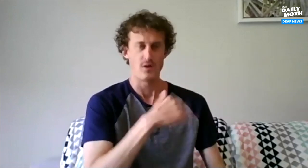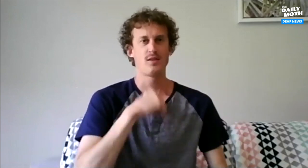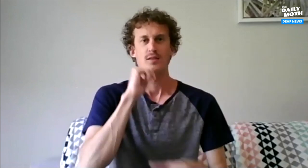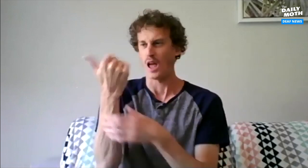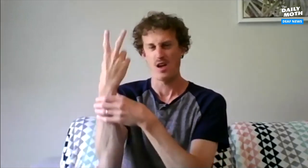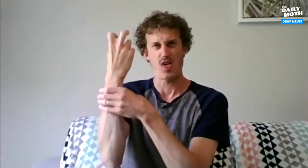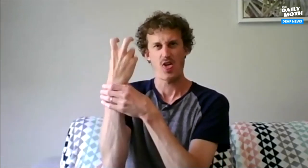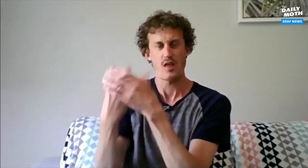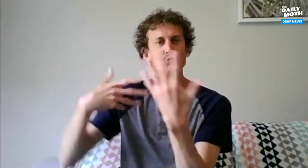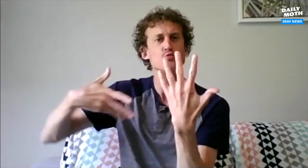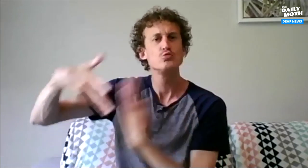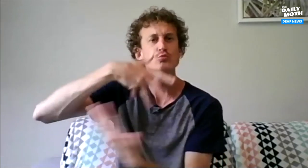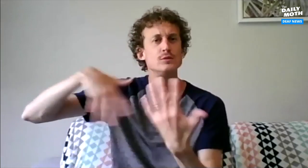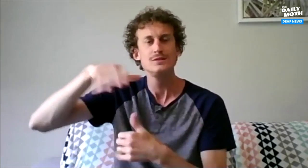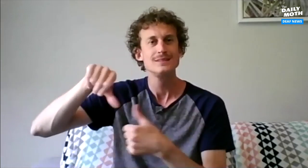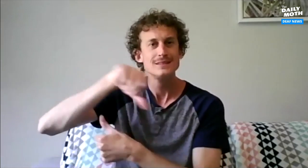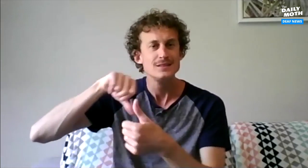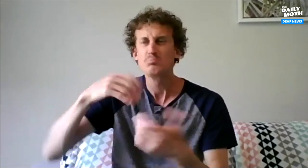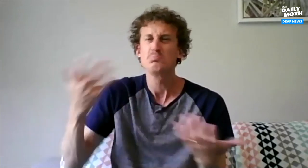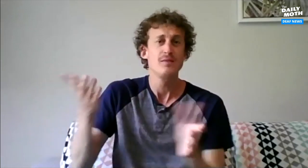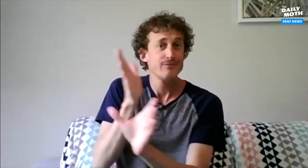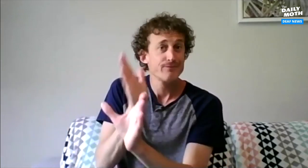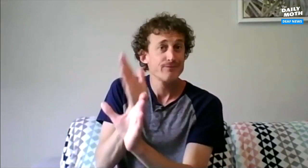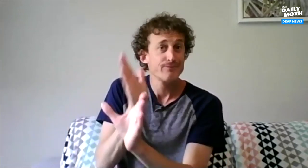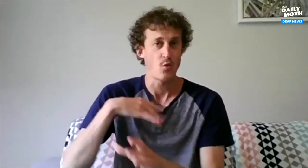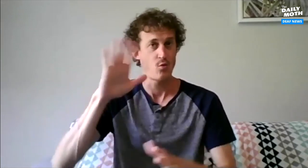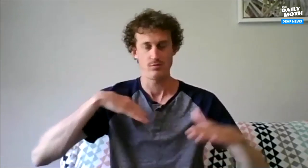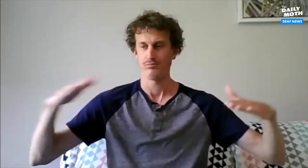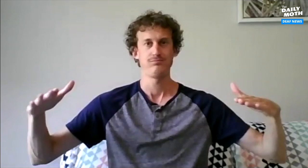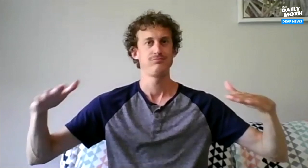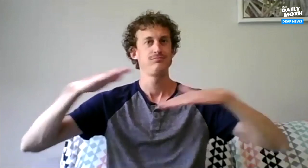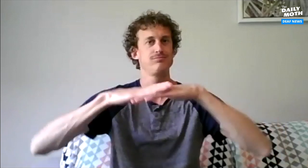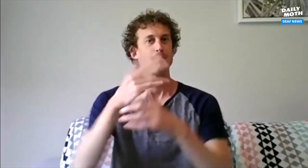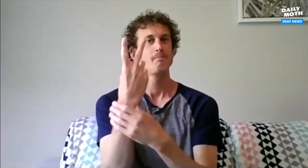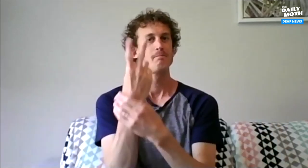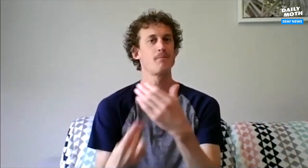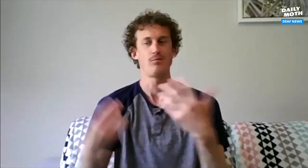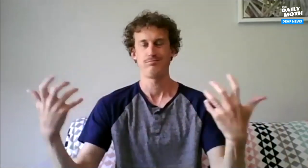I'm not going to dig into the social science or social psychology. There will be overlapping factors from both fields